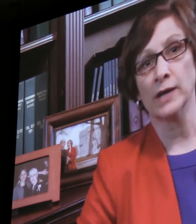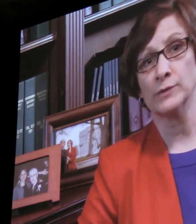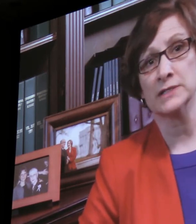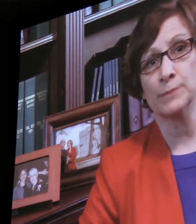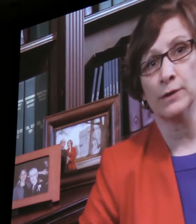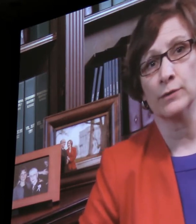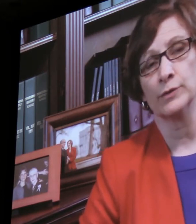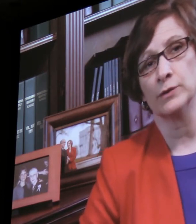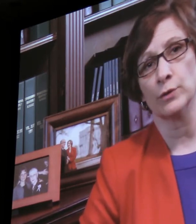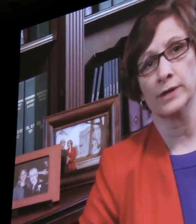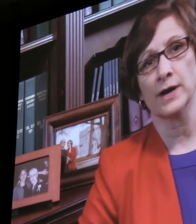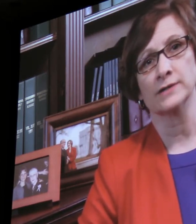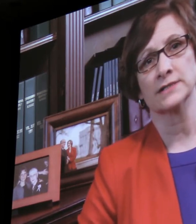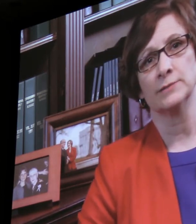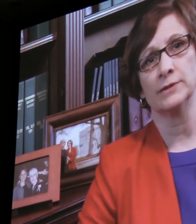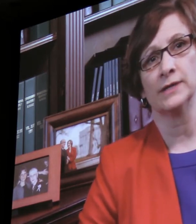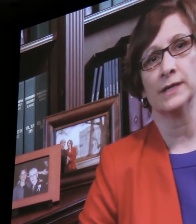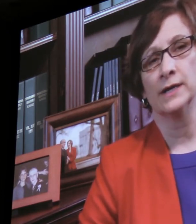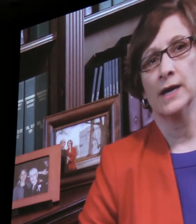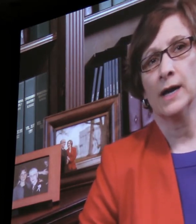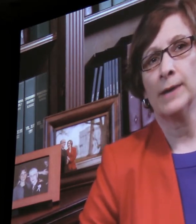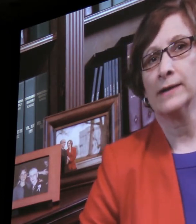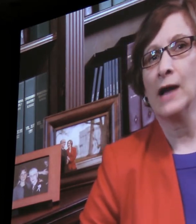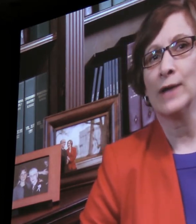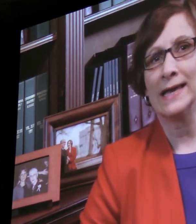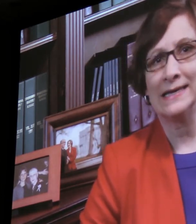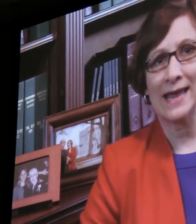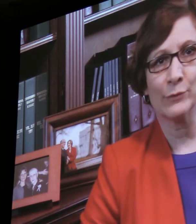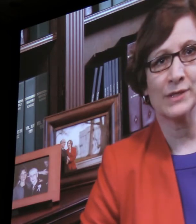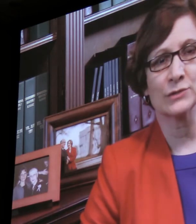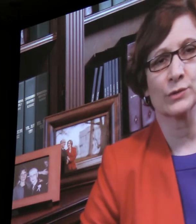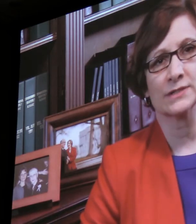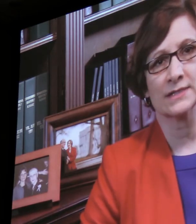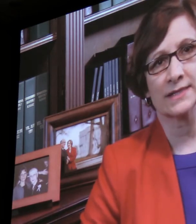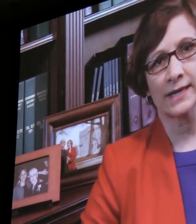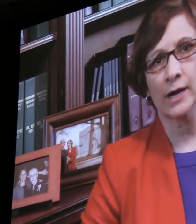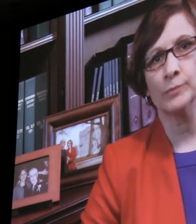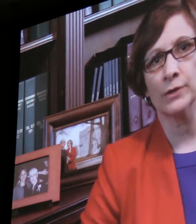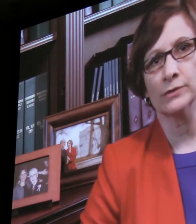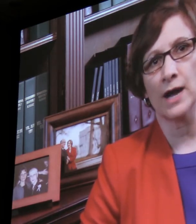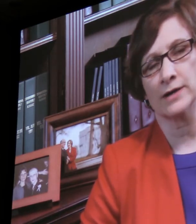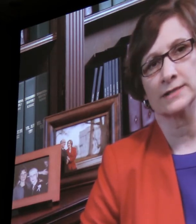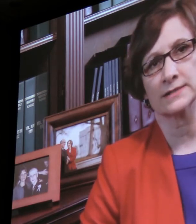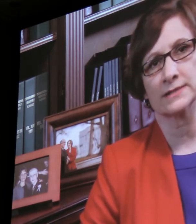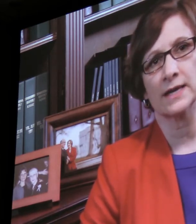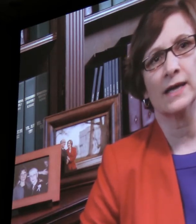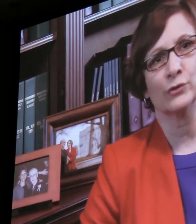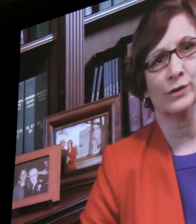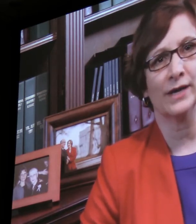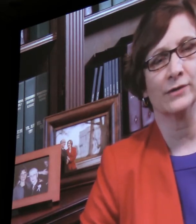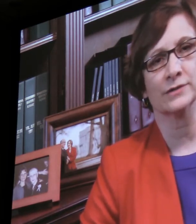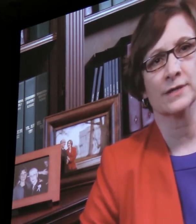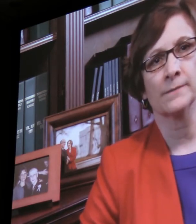and we spoke with the Oregon Arts community about how NEA resources can help local artists and creators.